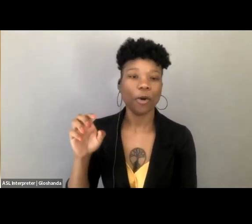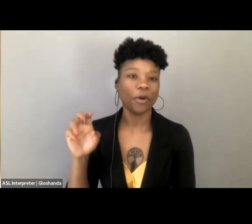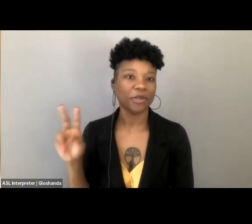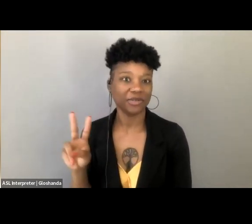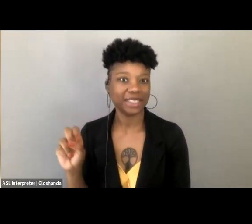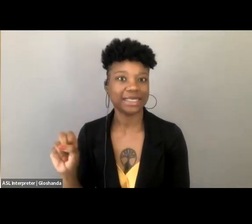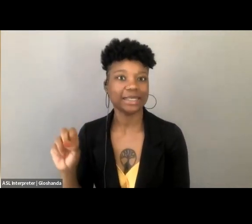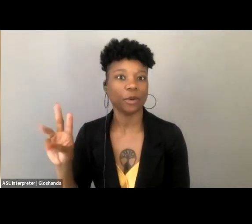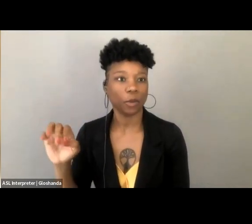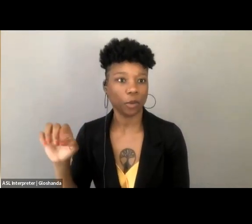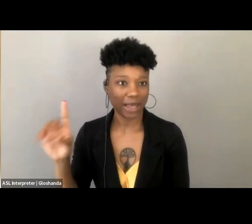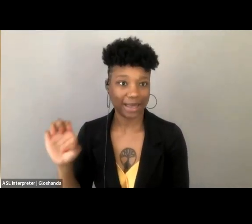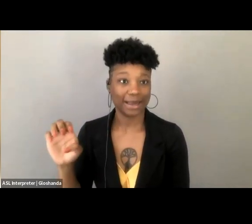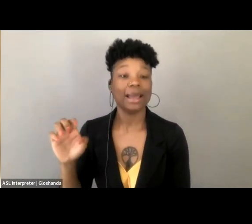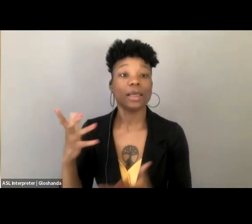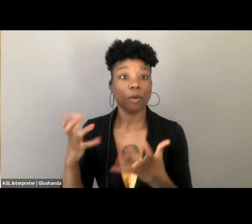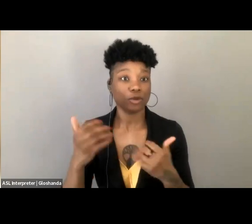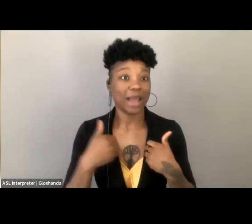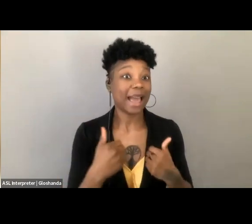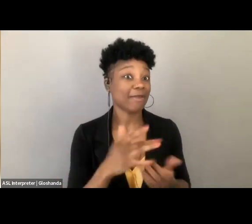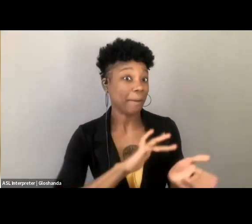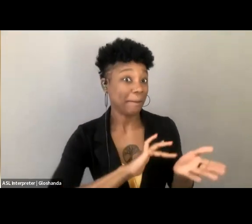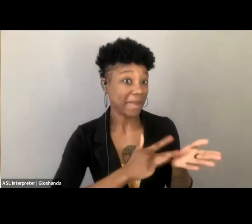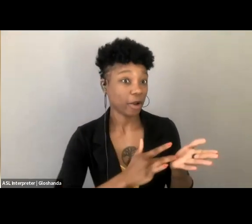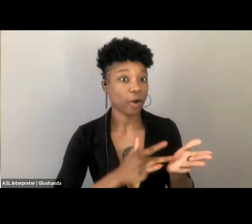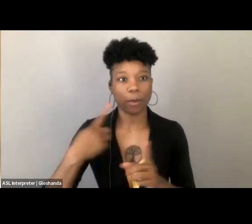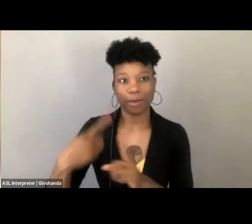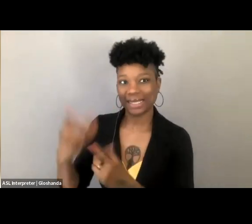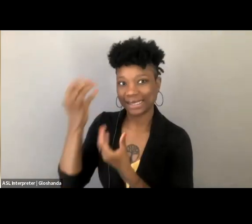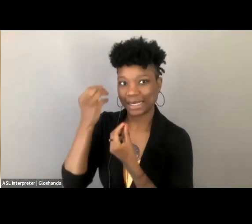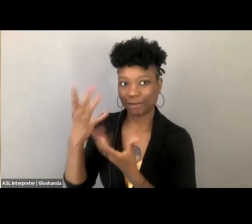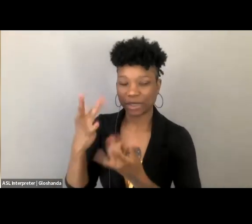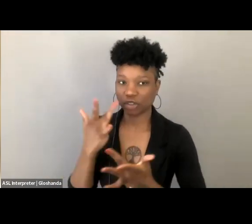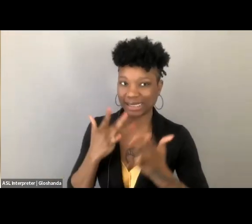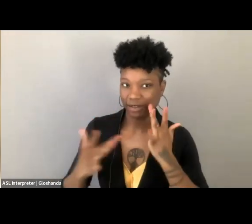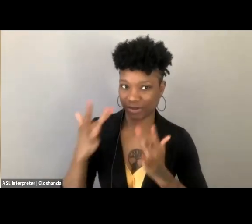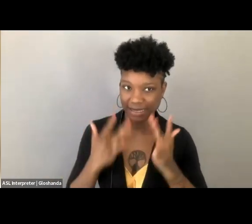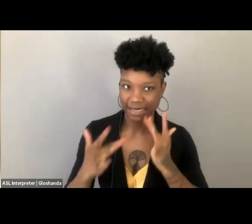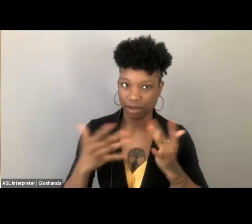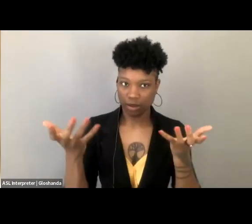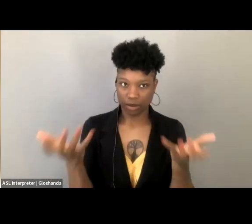and also information scarcity. Medical and information scarcity worked hand in glove